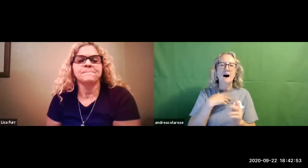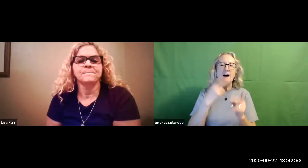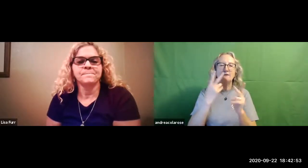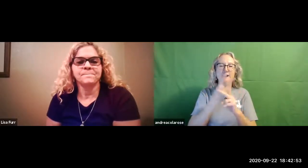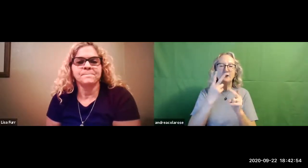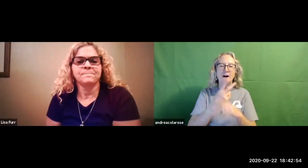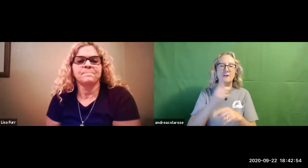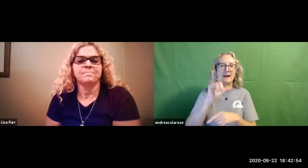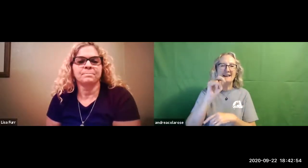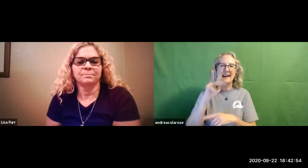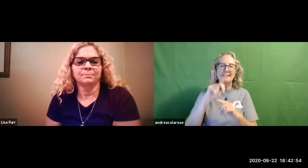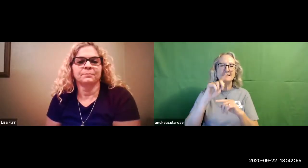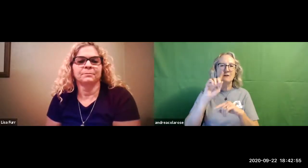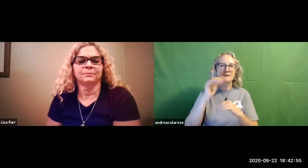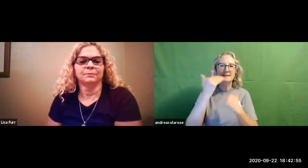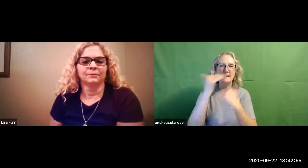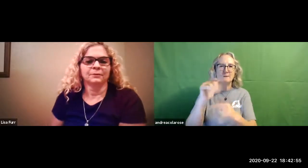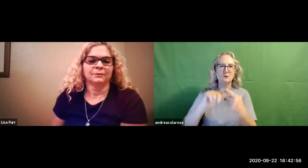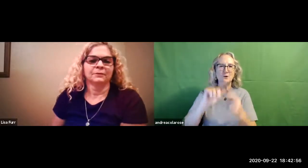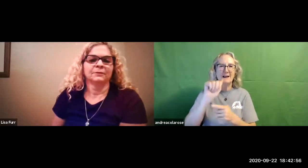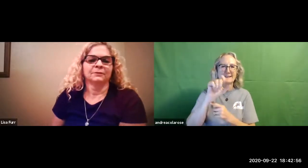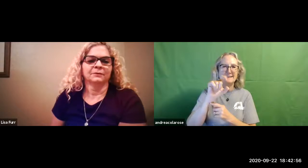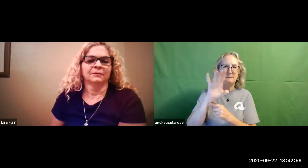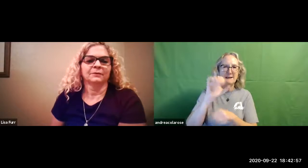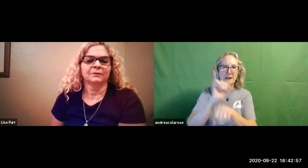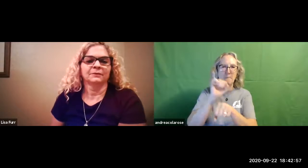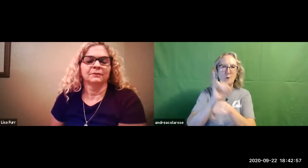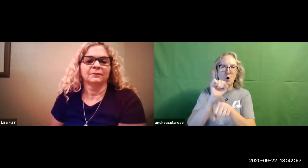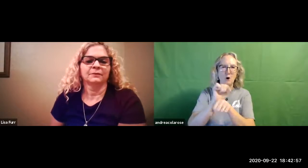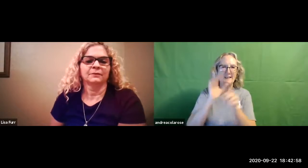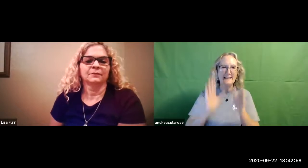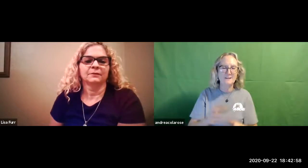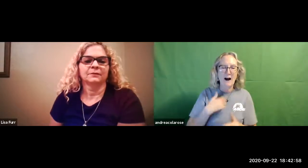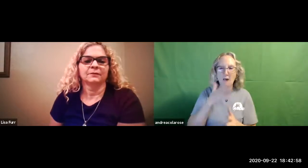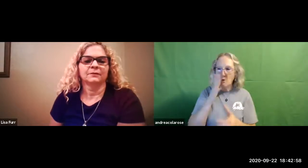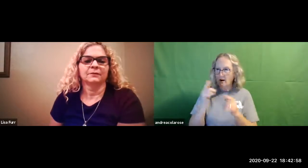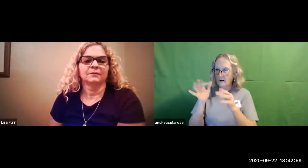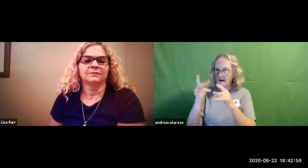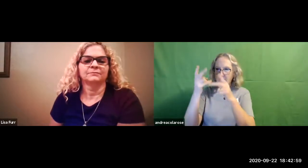i'll post the link i'm just trying to think um i think our